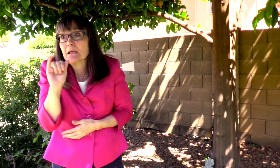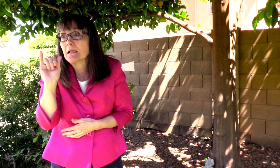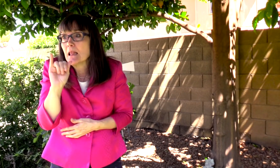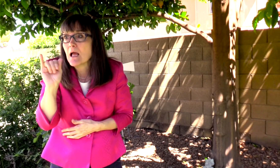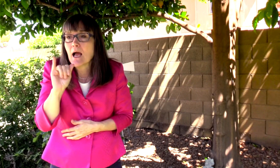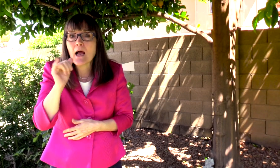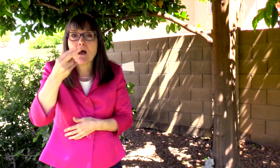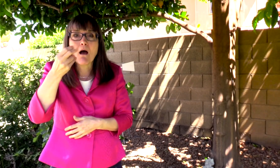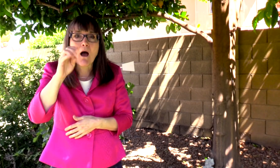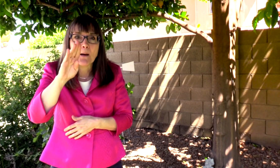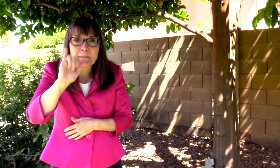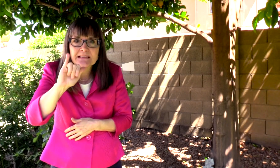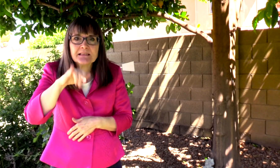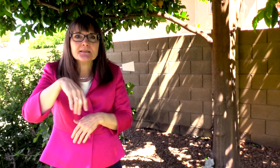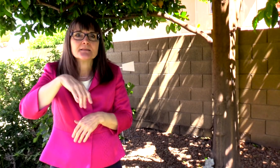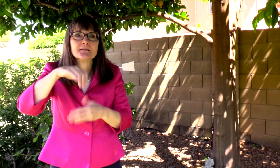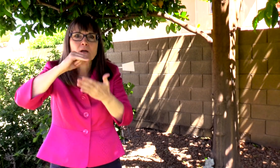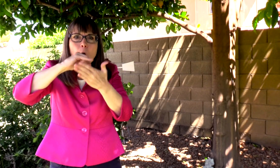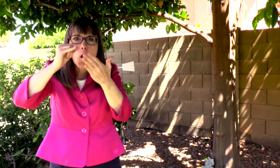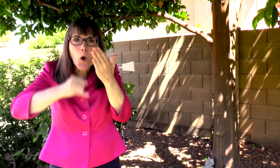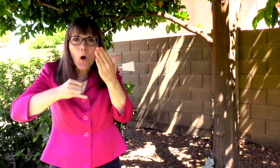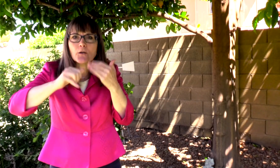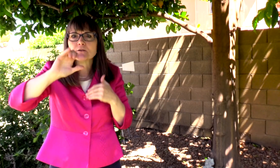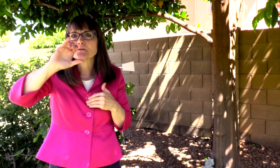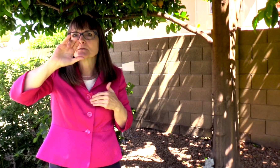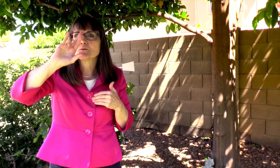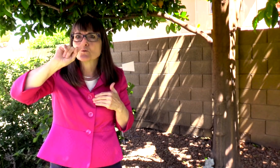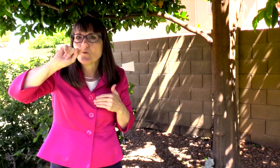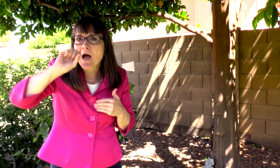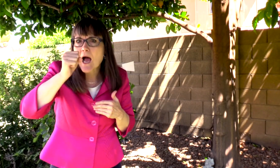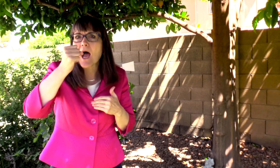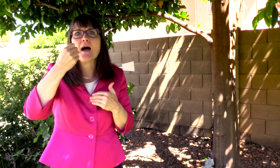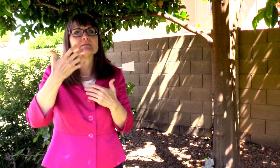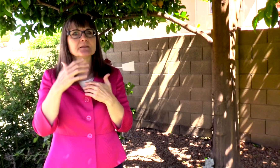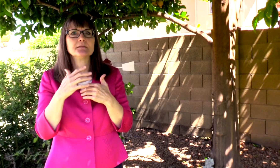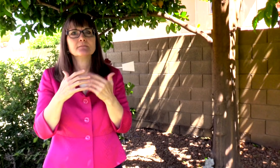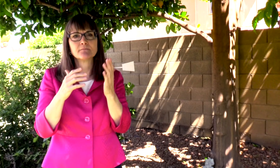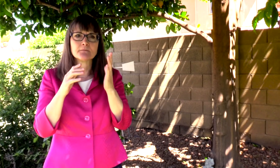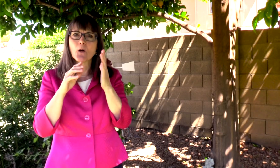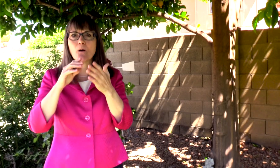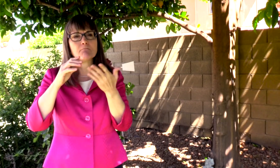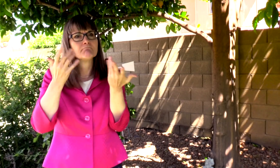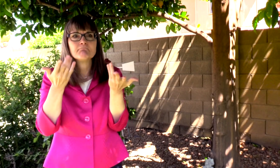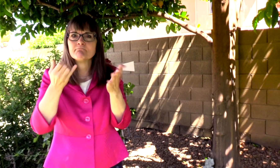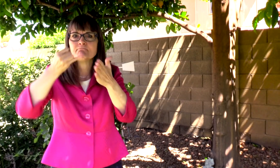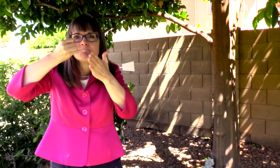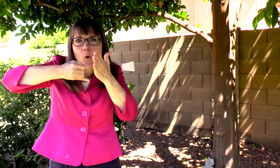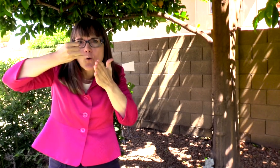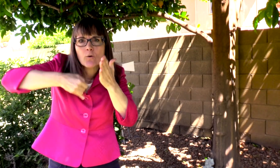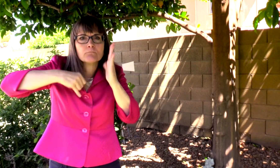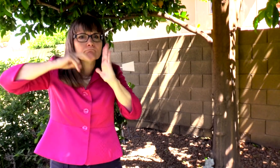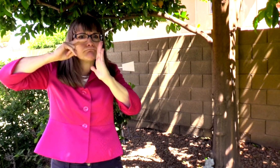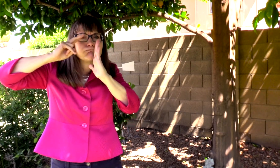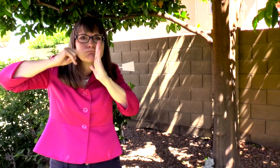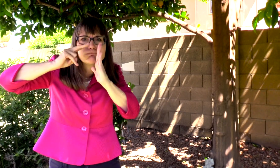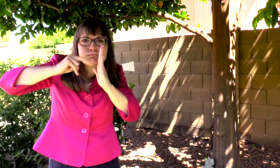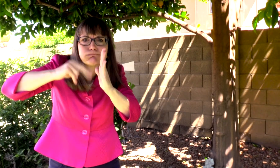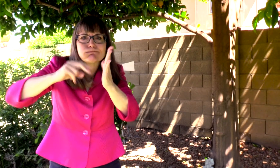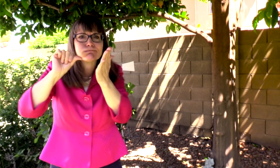IT COULD BE SOMETHING LIKE STARTING A HOBBY SUCH AS ARTS AND CRAFTS, DRAWING, PAINTING,